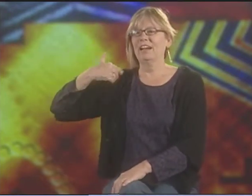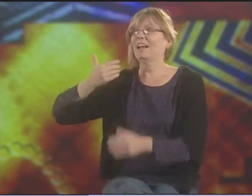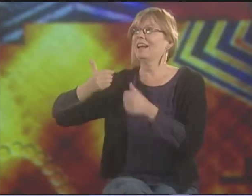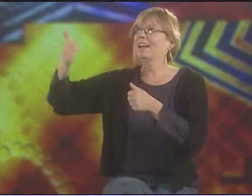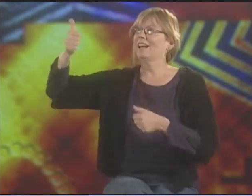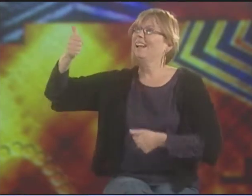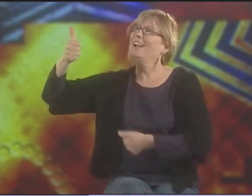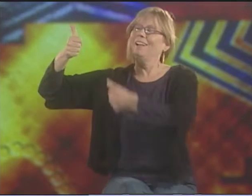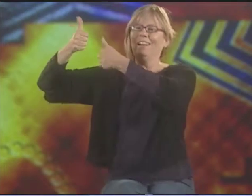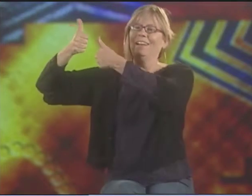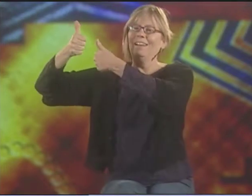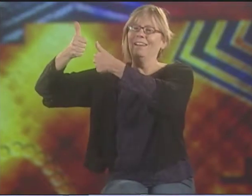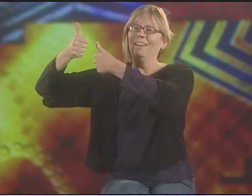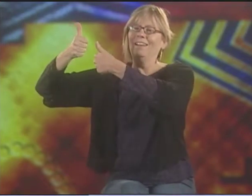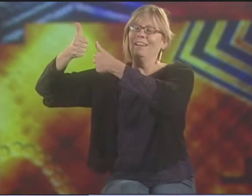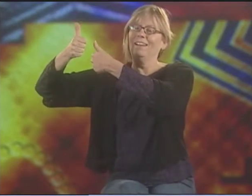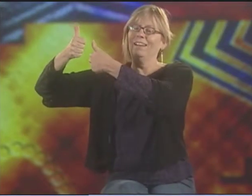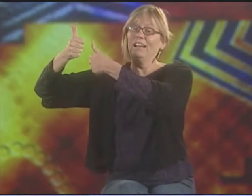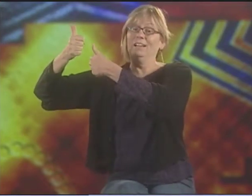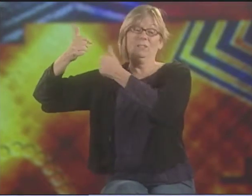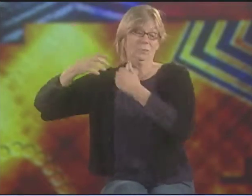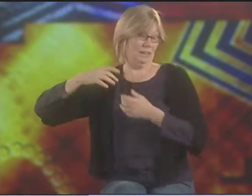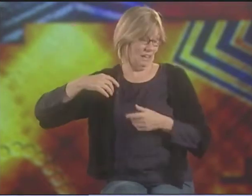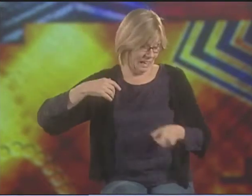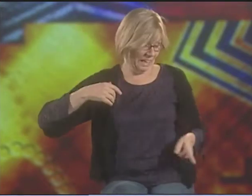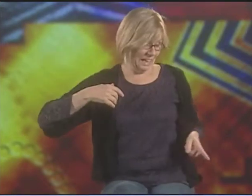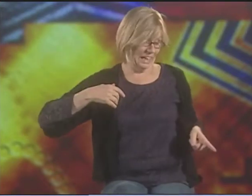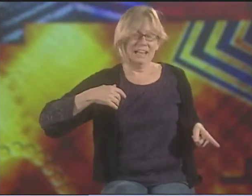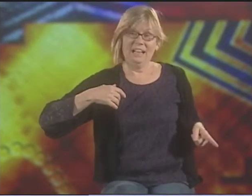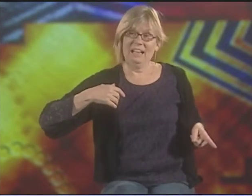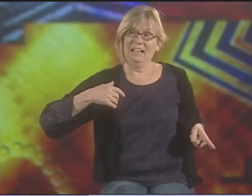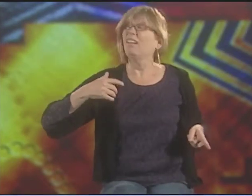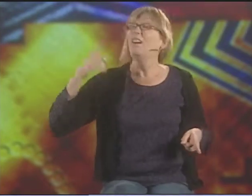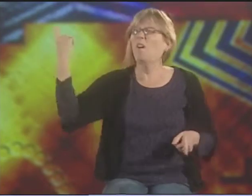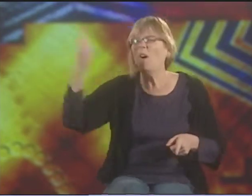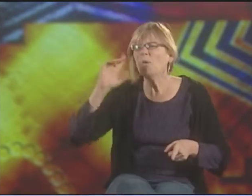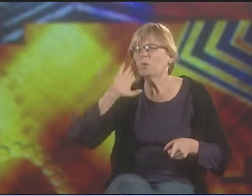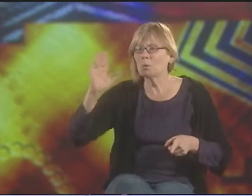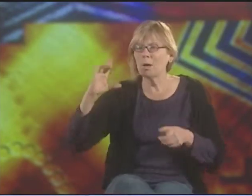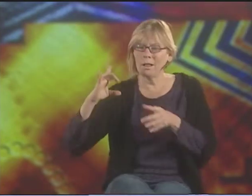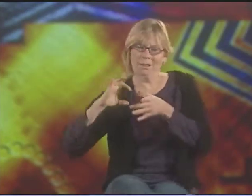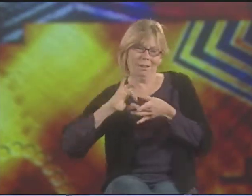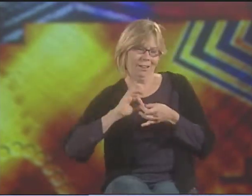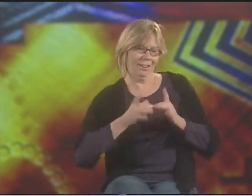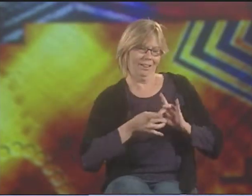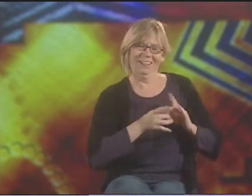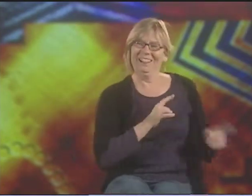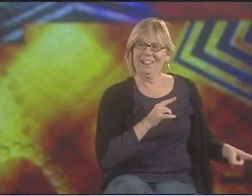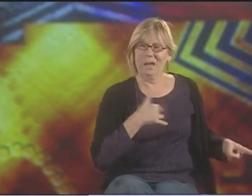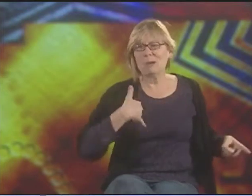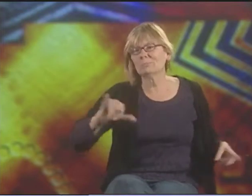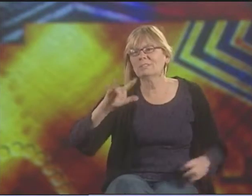THAT HEARING PEOPLE EXPECT YOU TO DO, THEN YOU'RE ELEVATED IN THEIR ESTIMATION. AND OTHER PEOPLE WHO DON'T AREN'T.